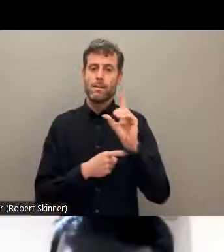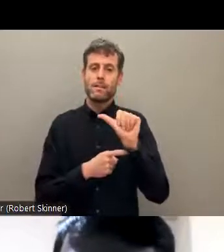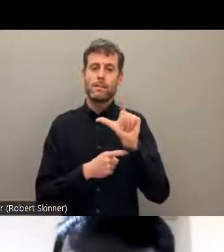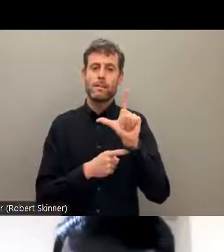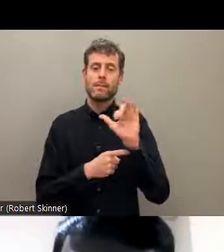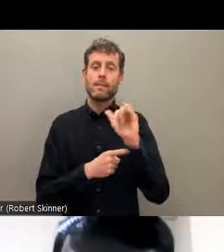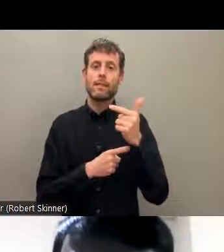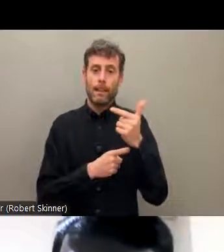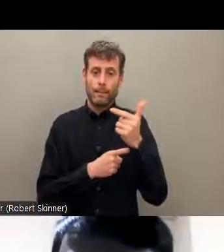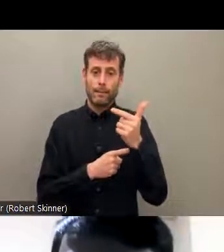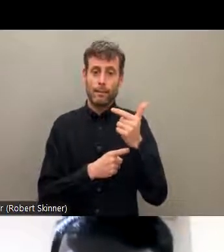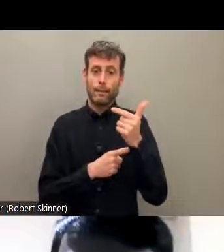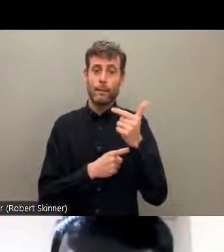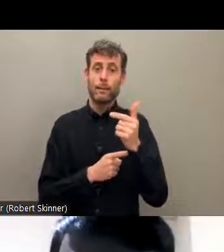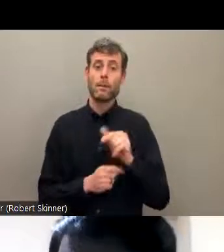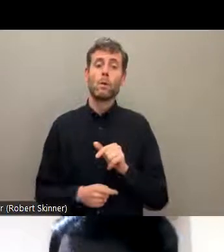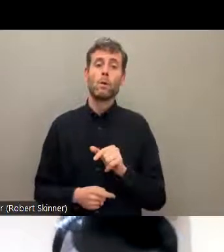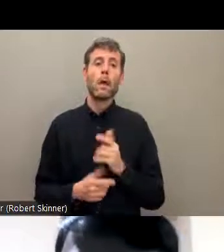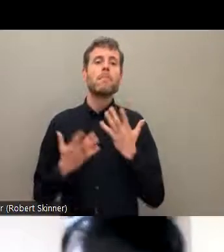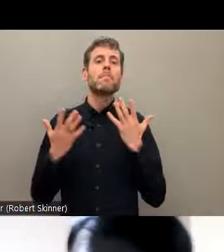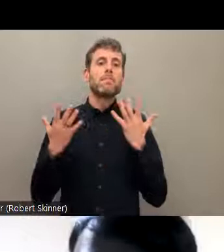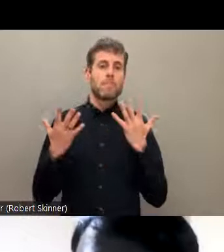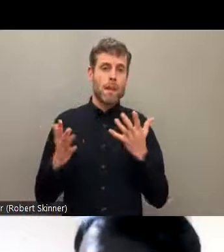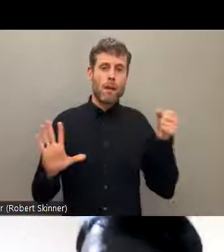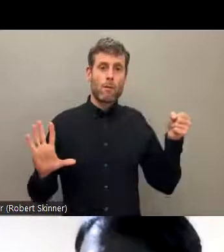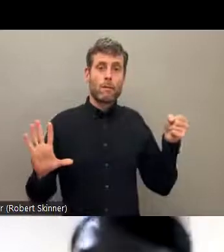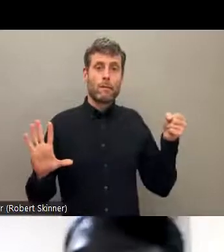of the OPDs. But the OPDs, particularly